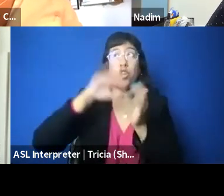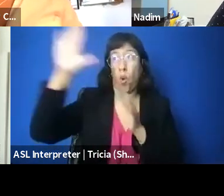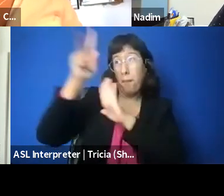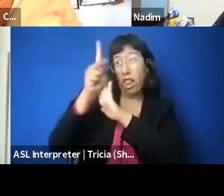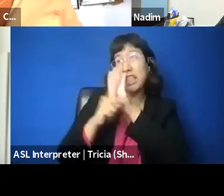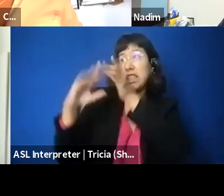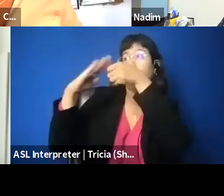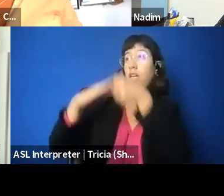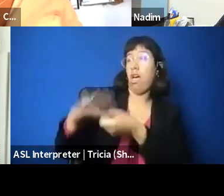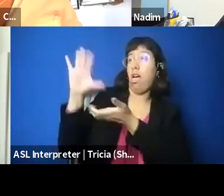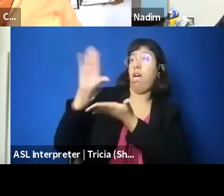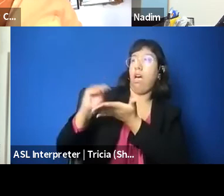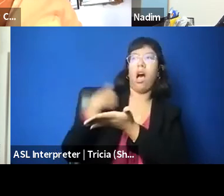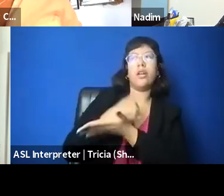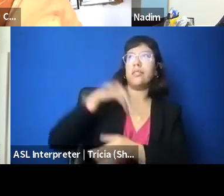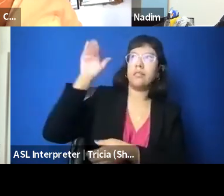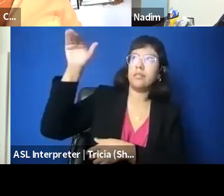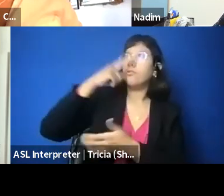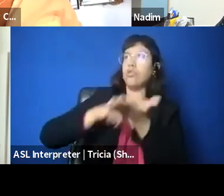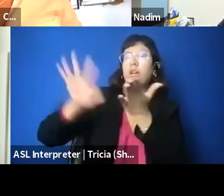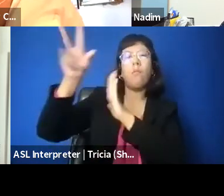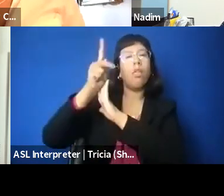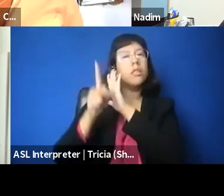and colluding with the Israeli government wouldn't work